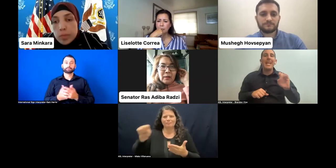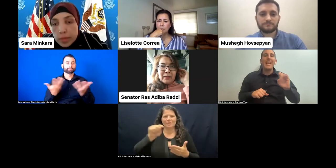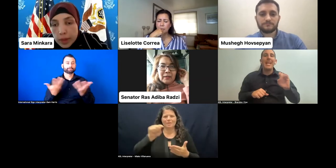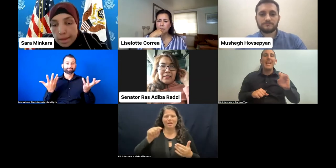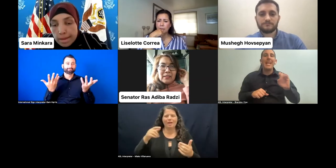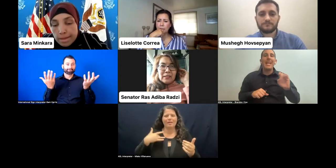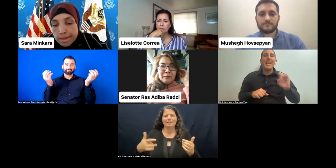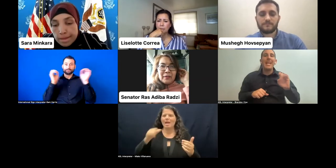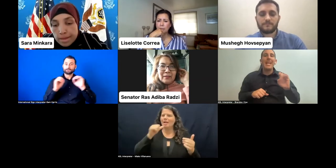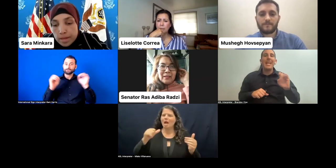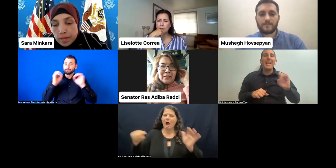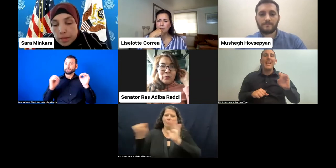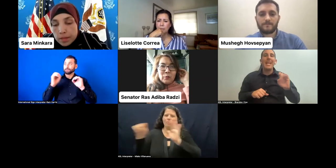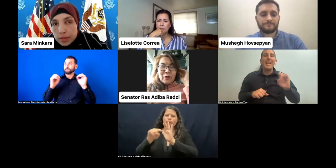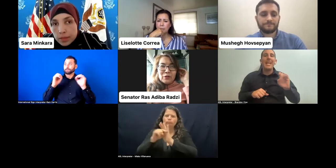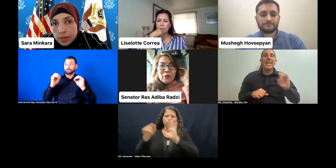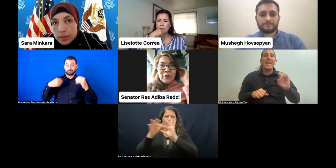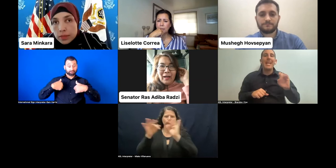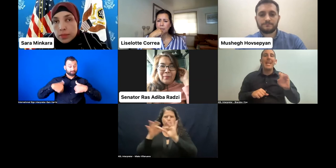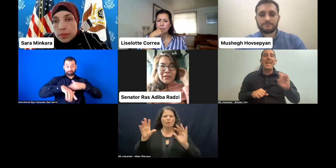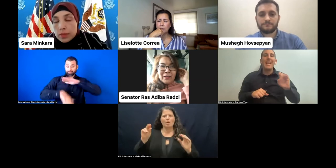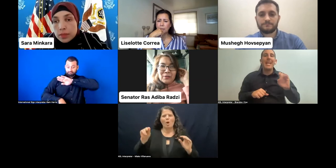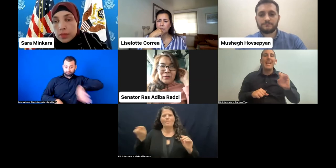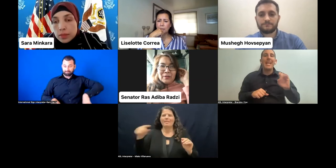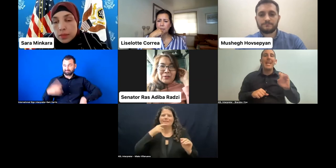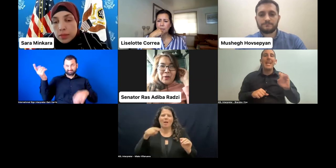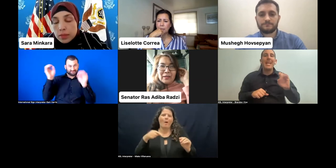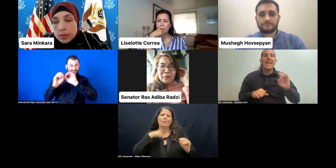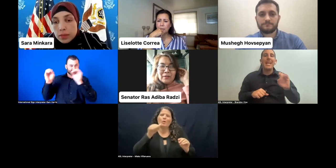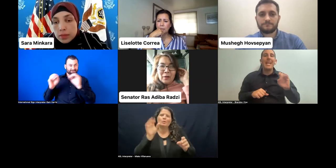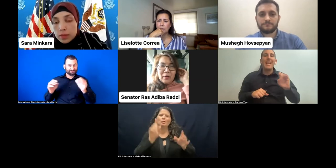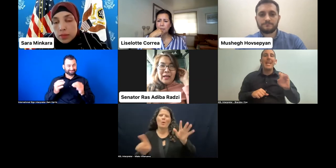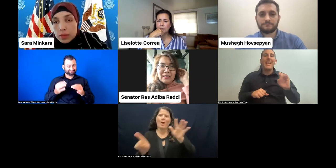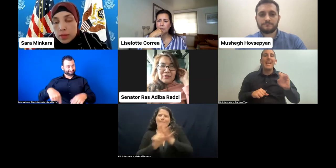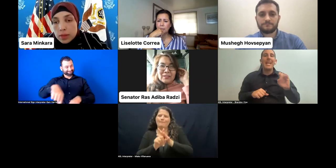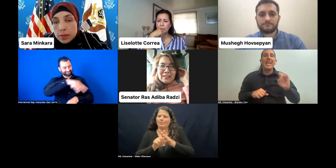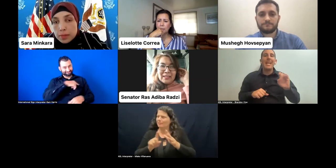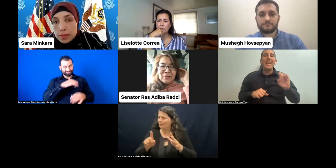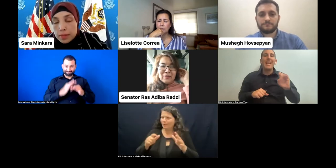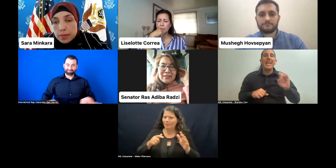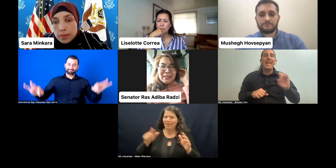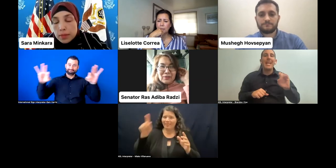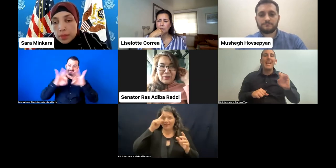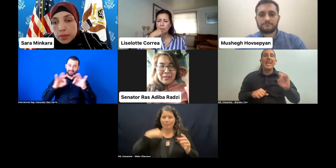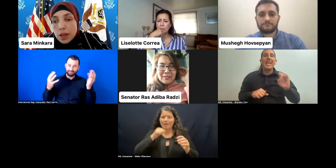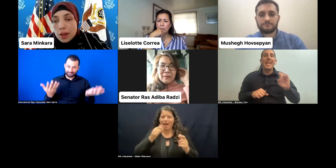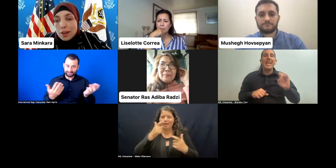But they just feel that we're not showing up. So that's why they feel that we're not interested. That's all. Thank you so much.